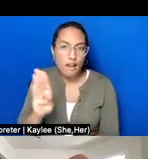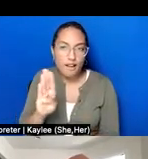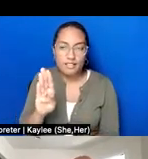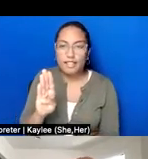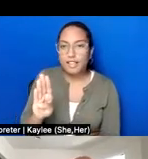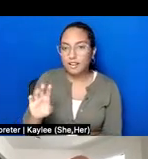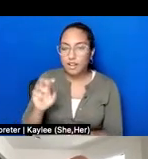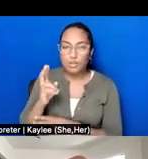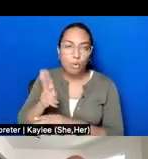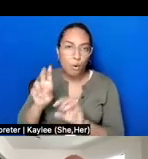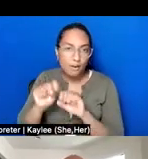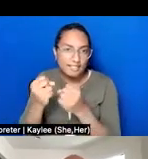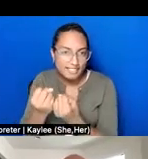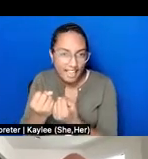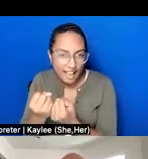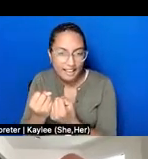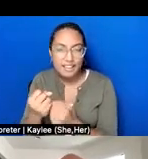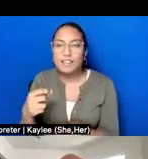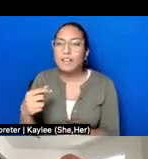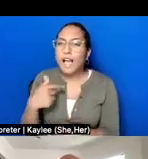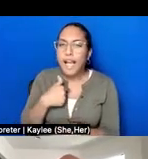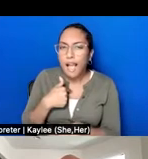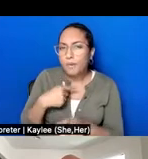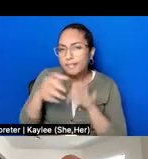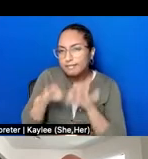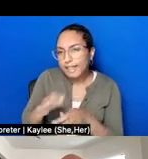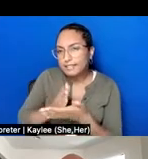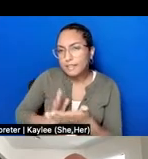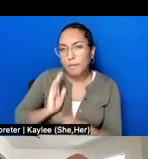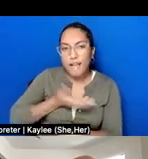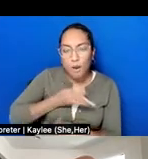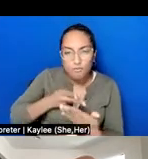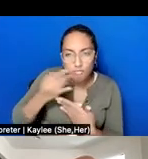gonna walk you through some of our experiences that really underscored, for me, the necessity